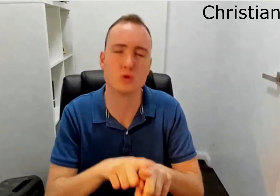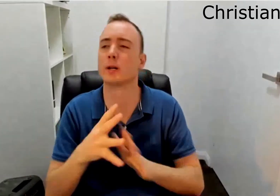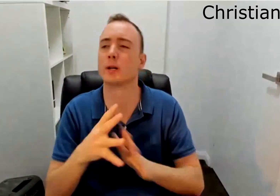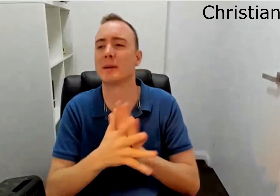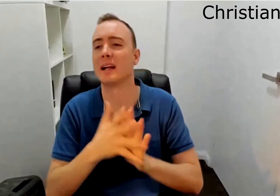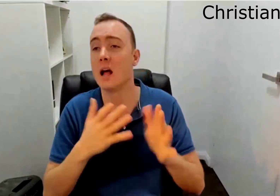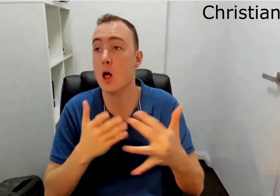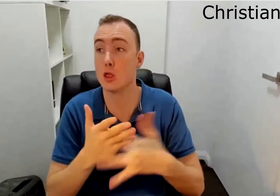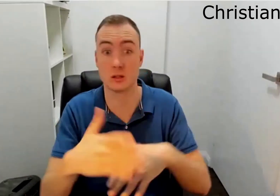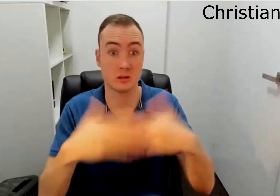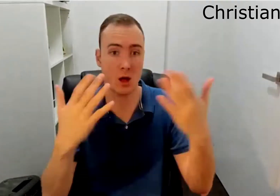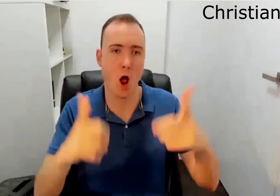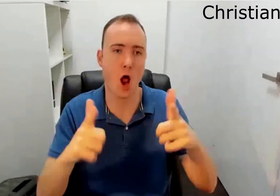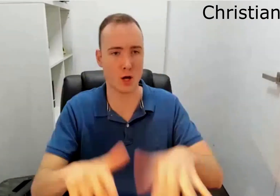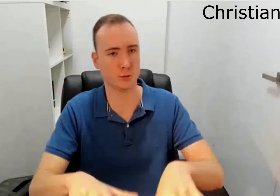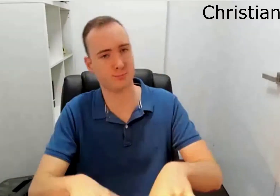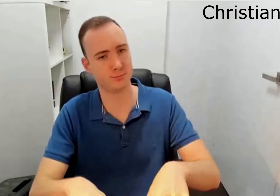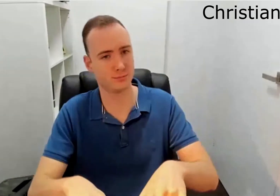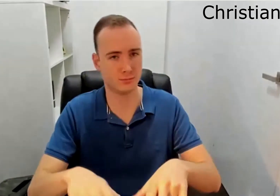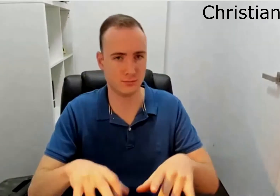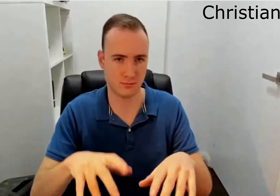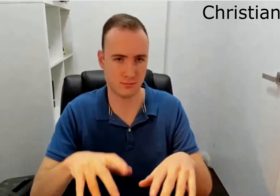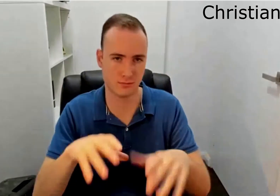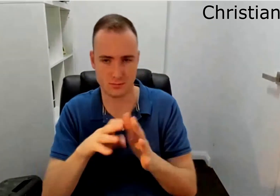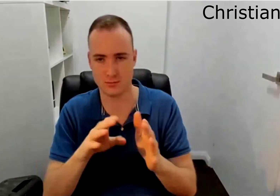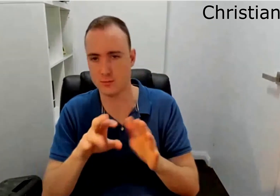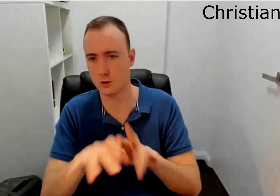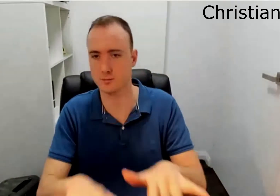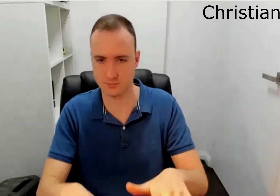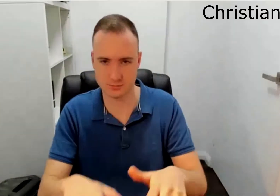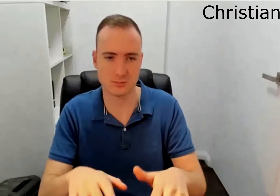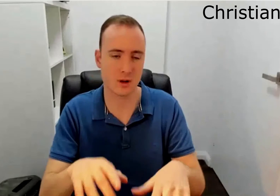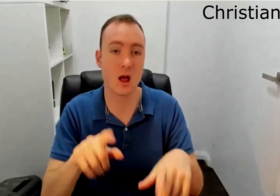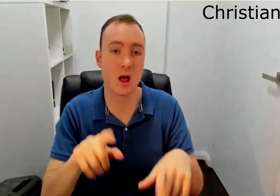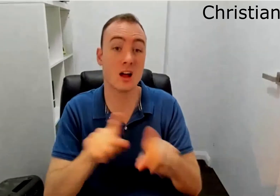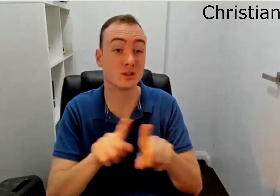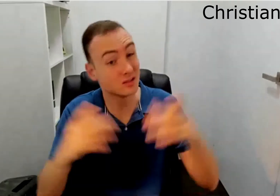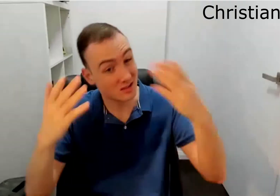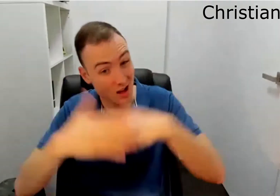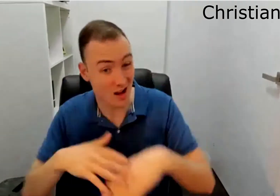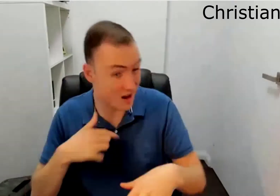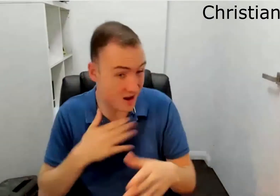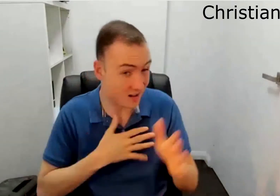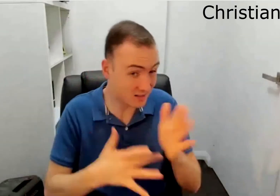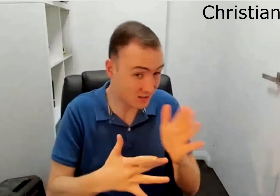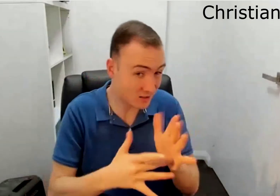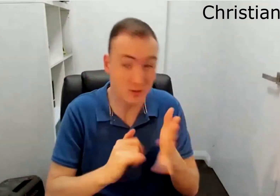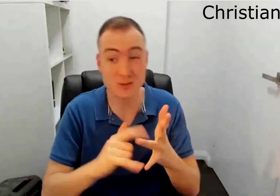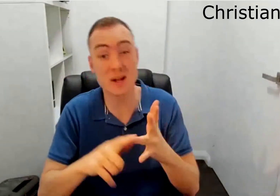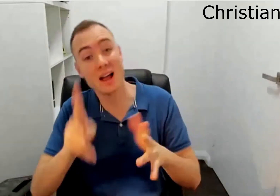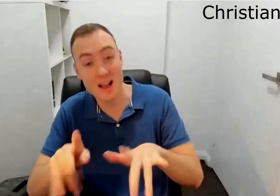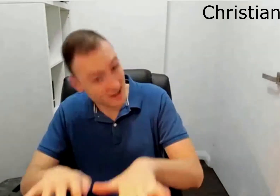I'm an office professional as well Which means that through the day i'm spending a lot of the time at my computer as well as night time